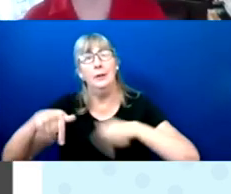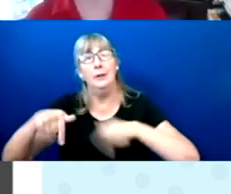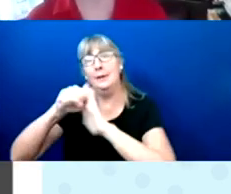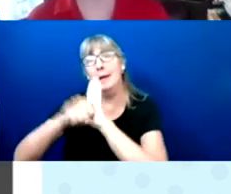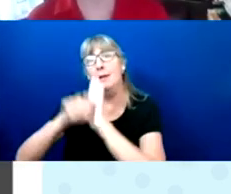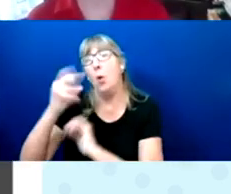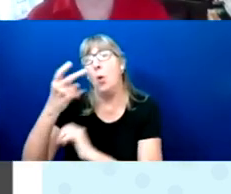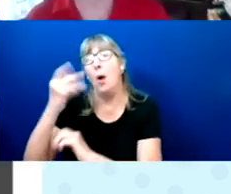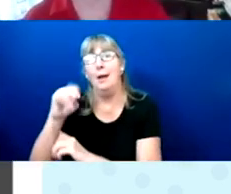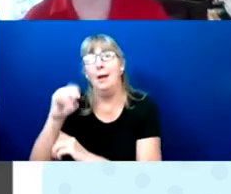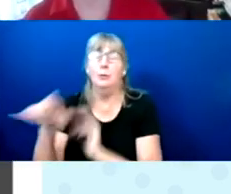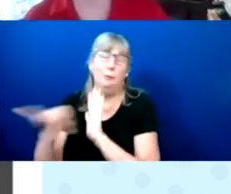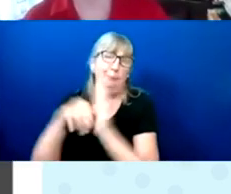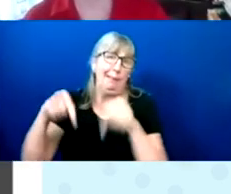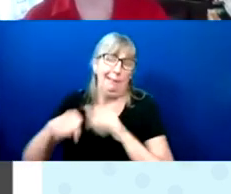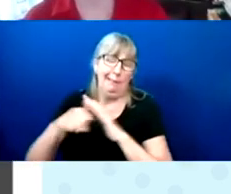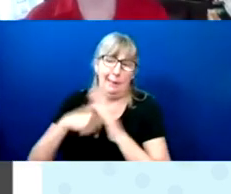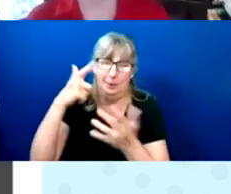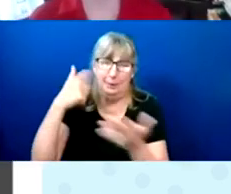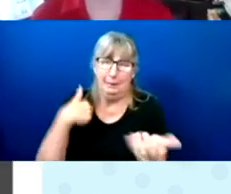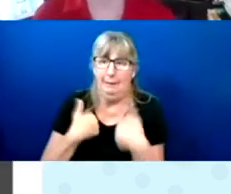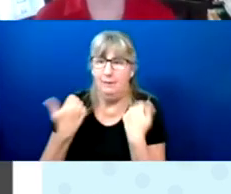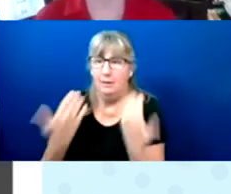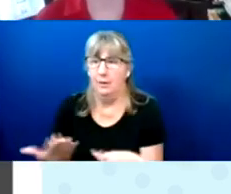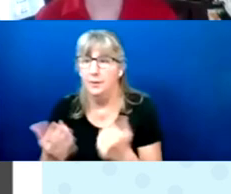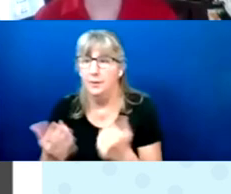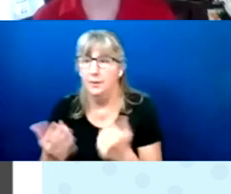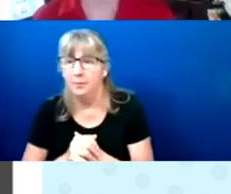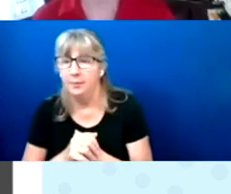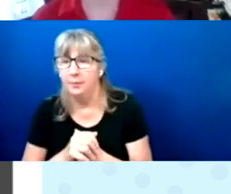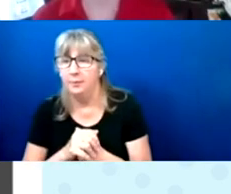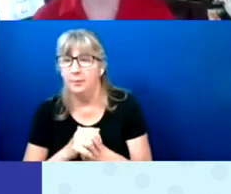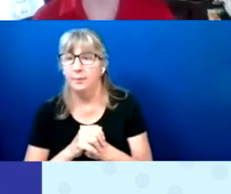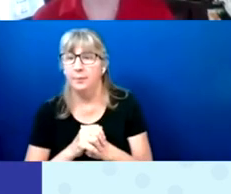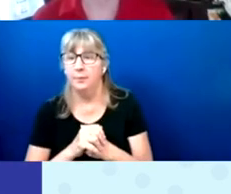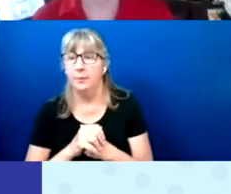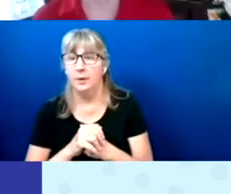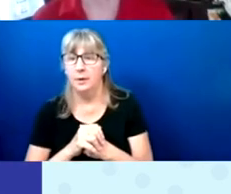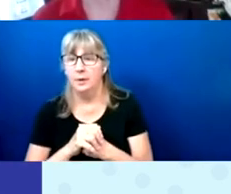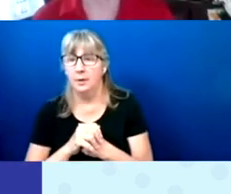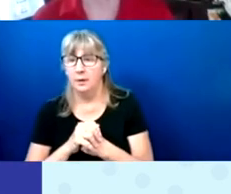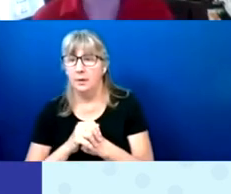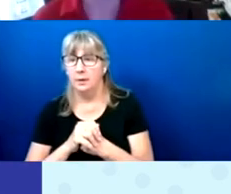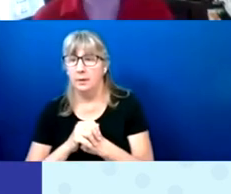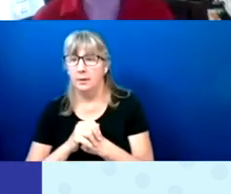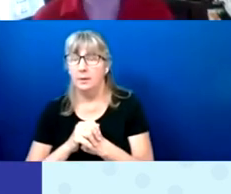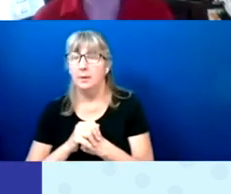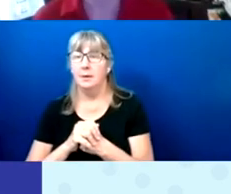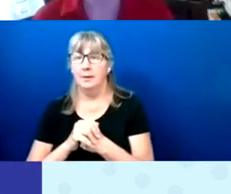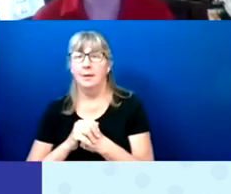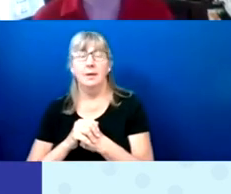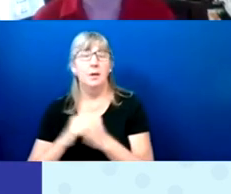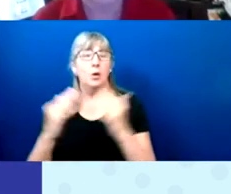So, hopefully, you'll be able to use that. Next slide.